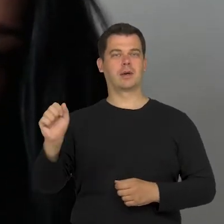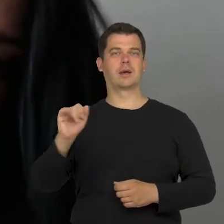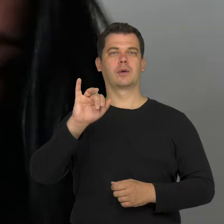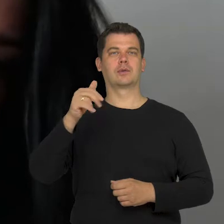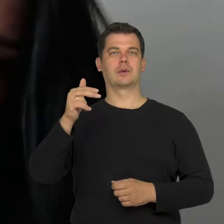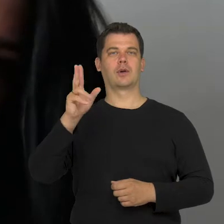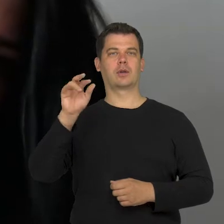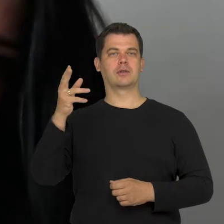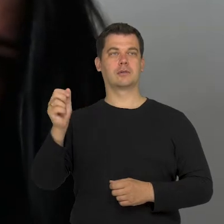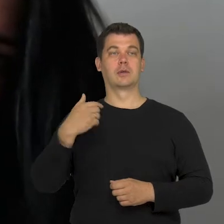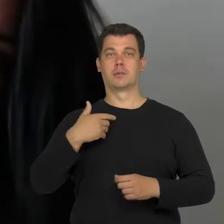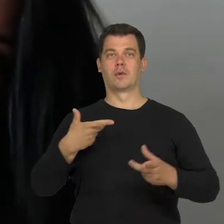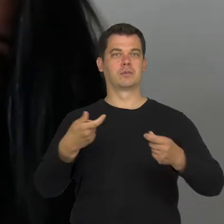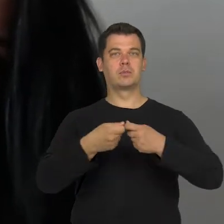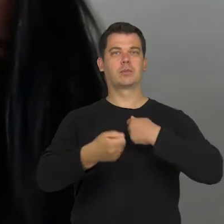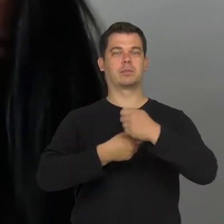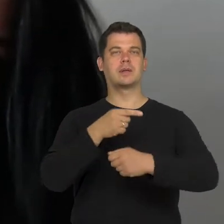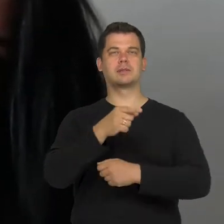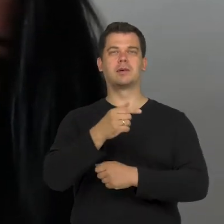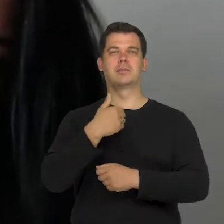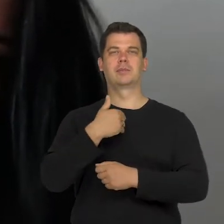to work with Krzysztof on „Szewcy” in the Old Theatre